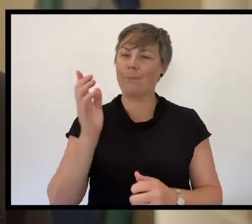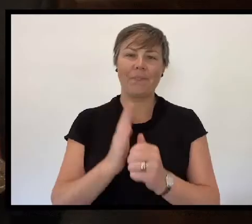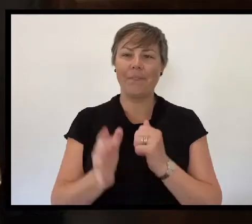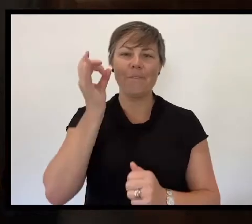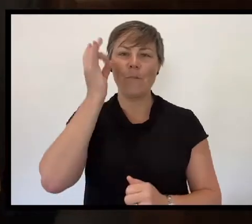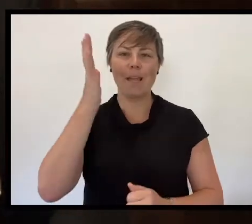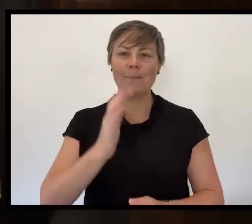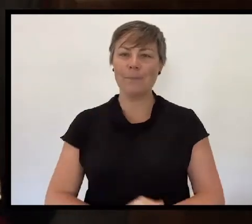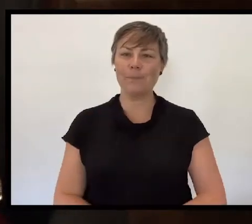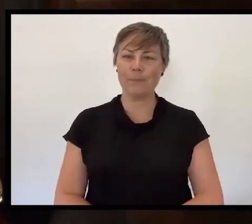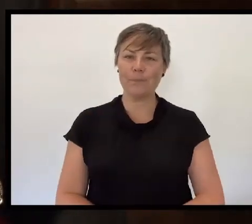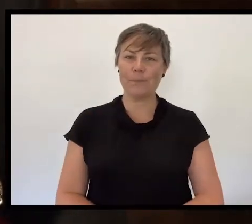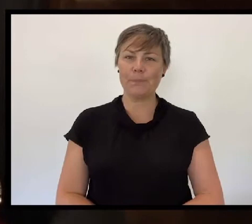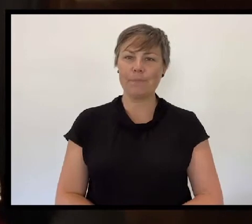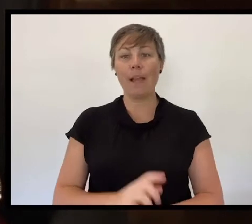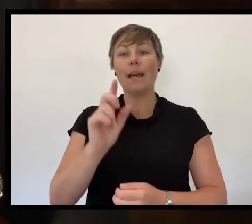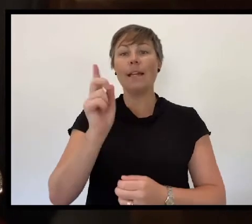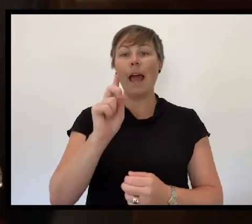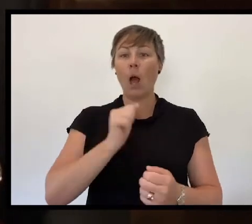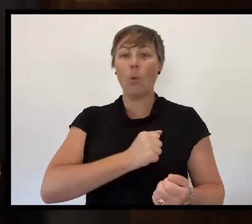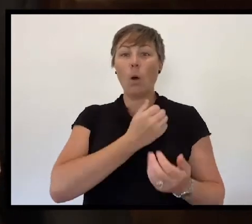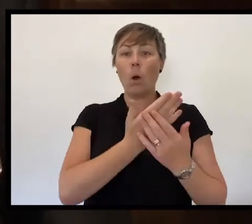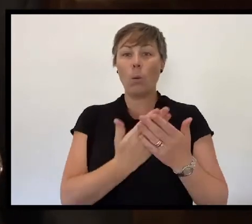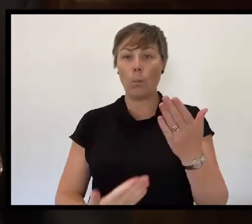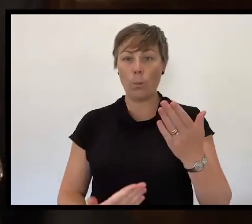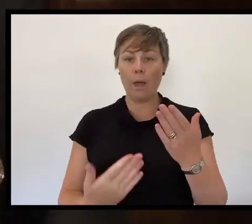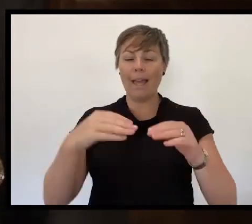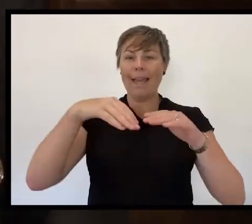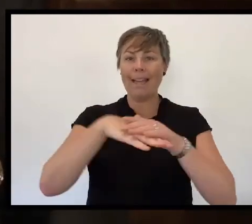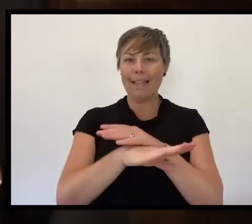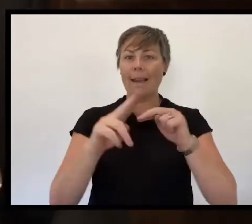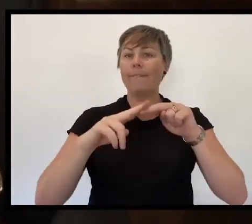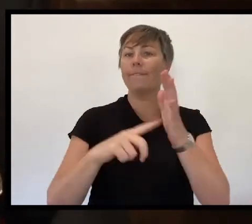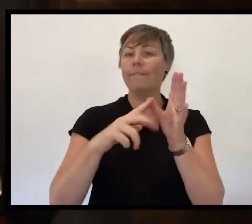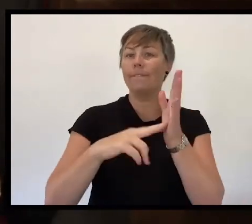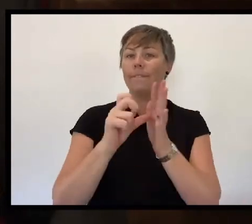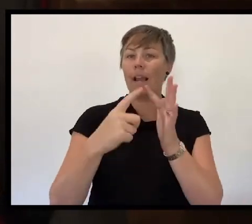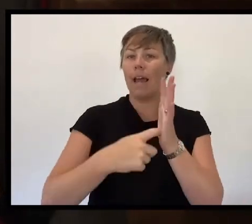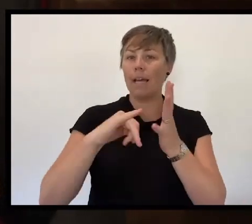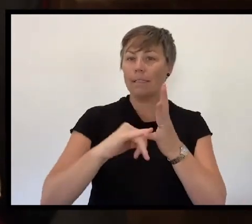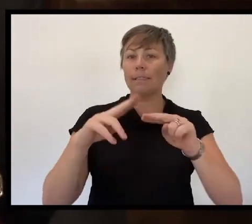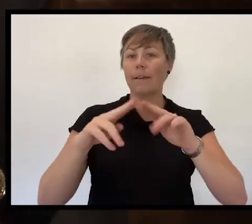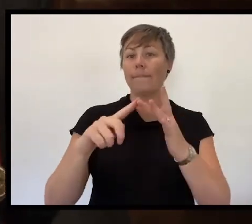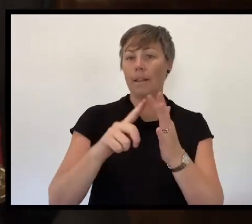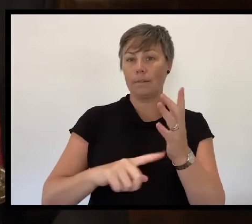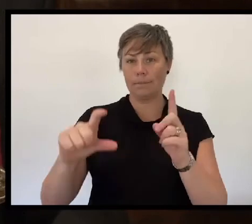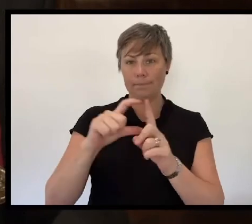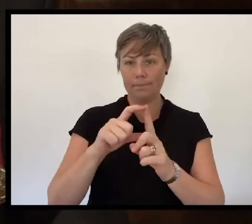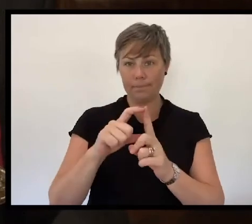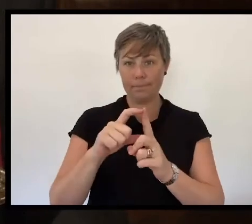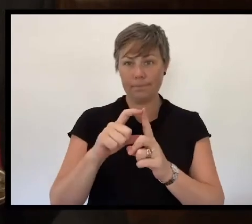In Flanders Fields will be recited by Shrine Young Ambassador Liana Henderson-Drife.